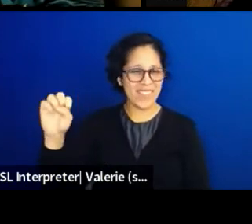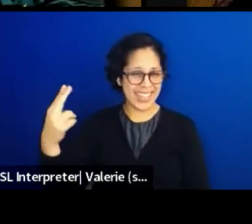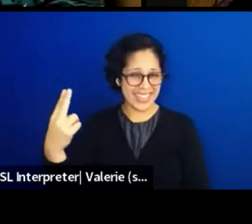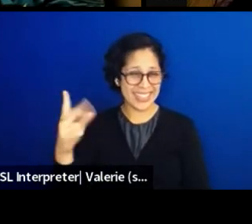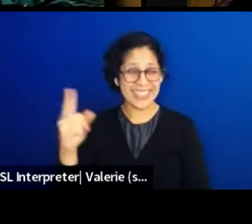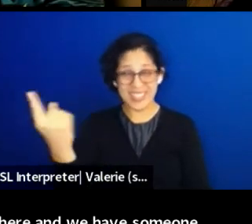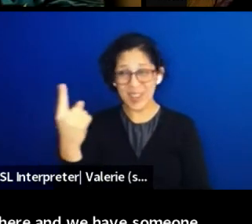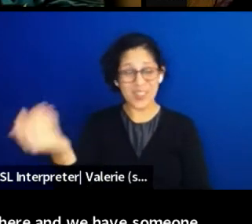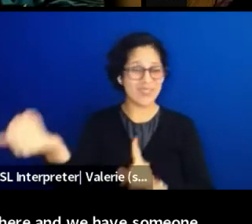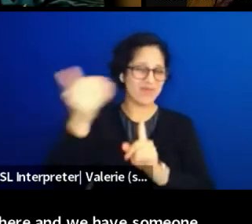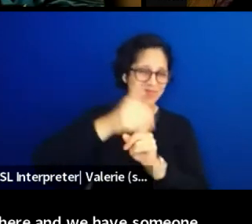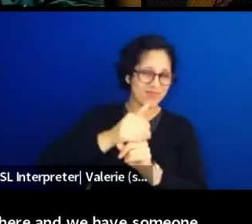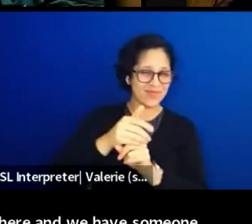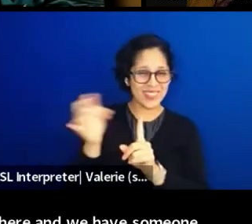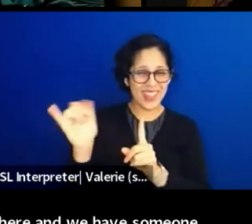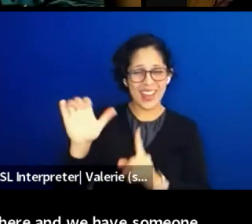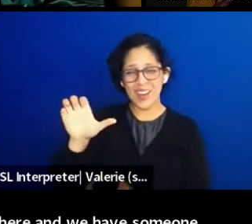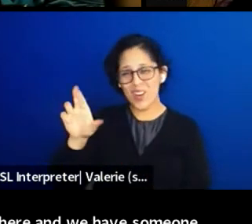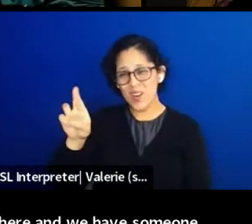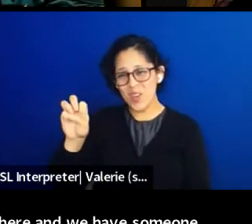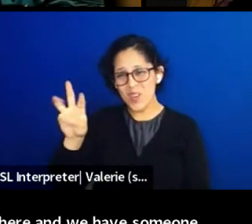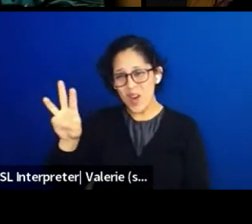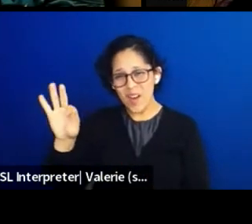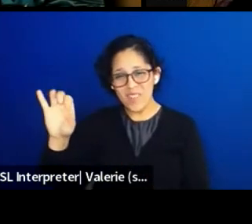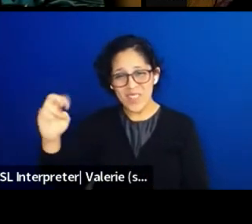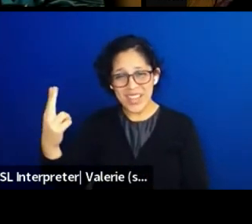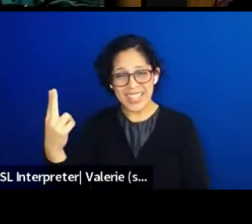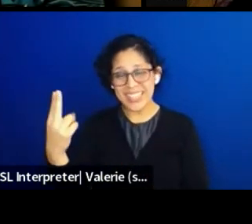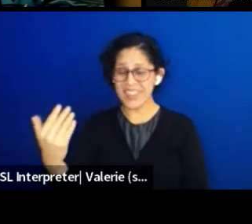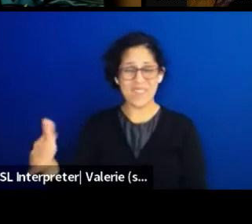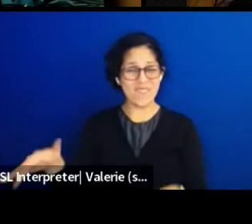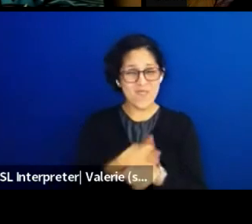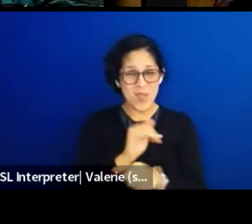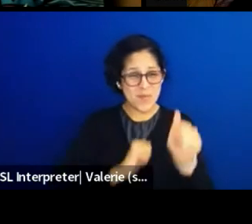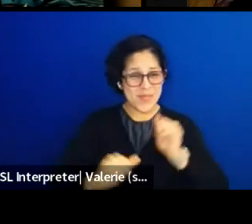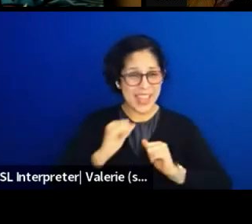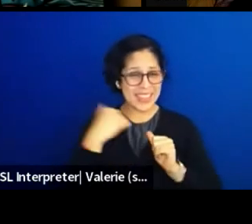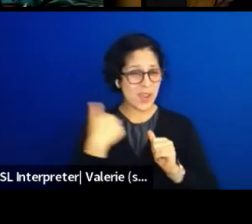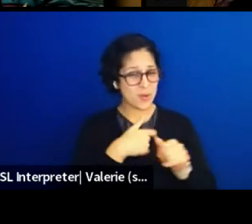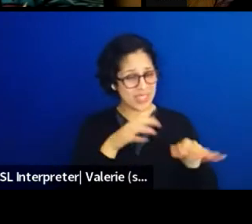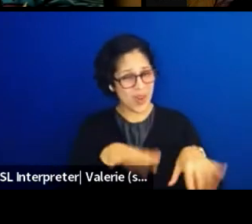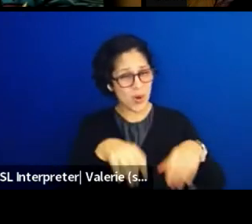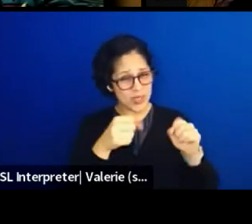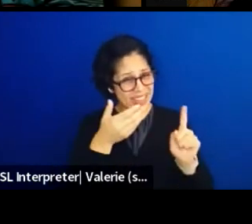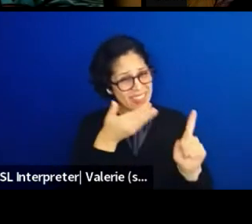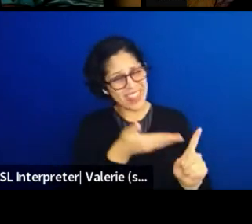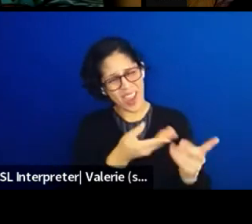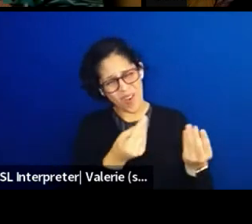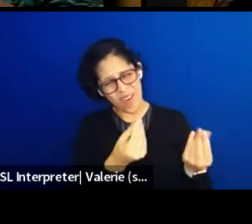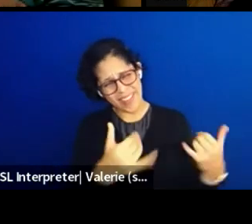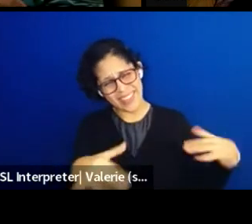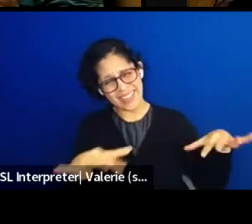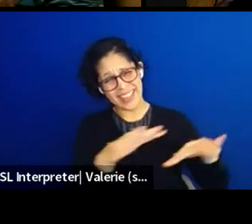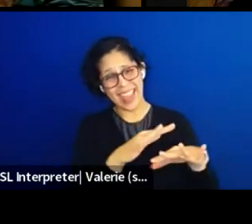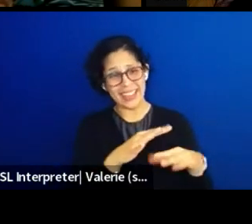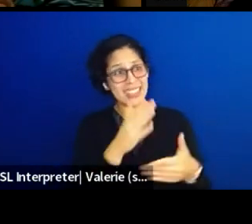We had a whole play that we put on the easement and the workers had to stop because we were right there